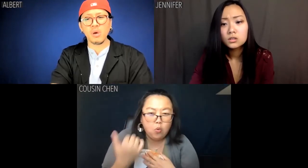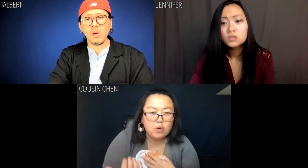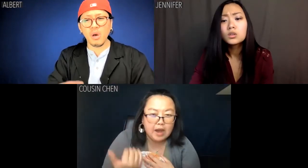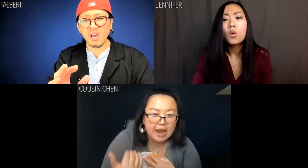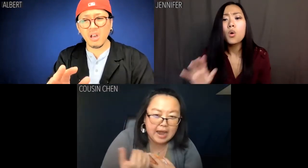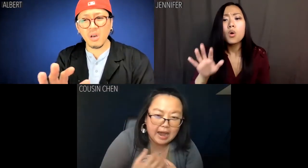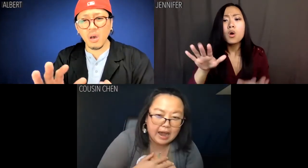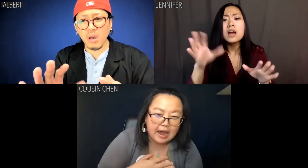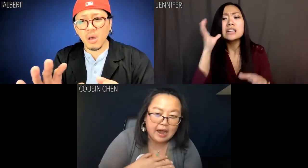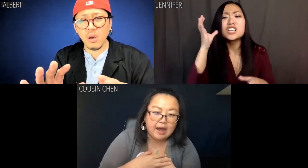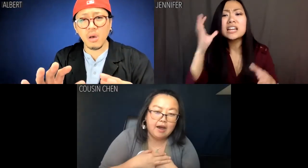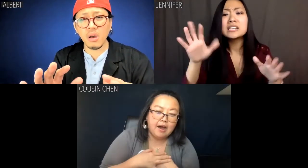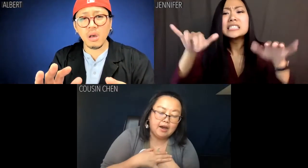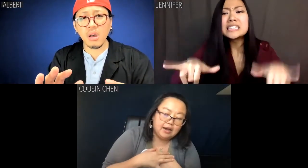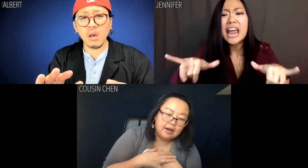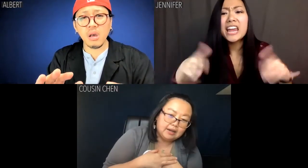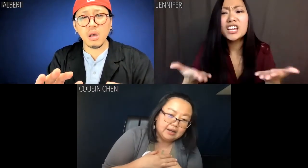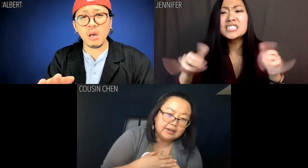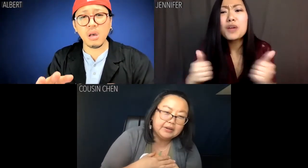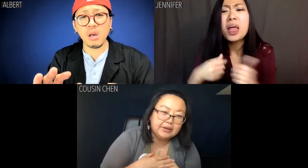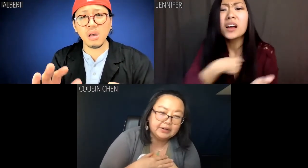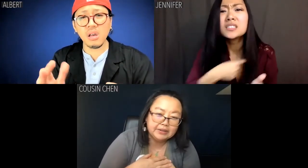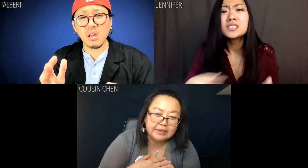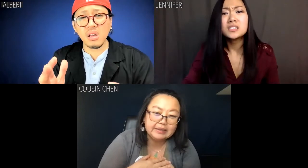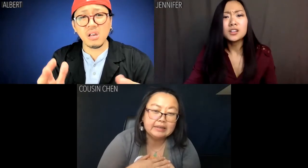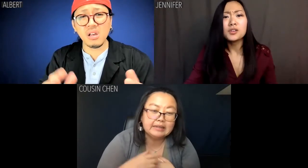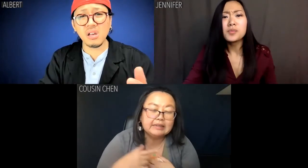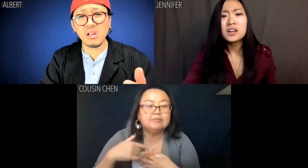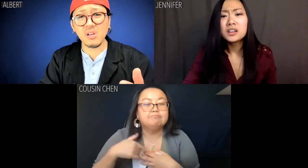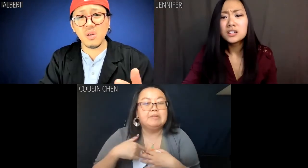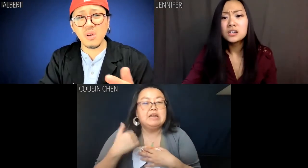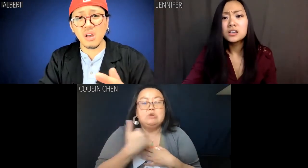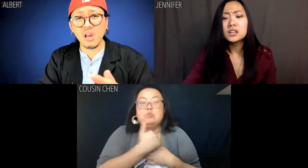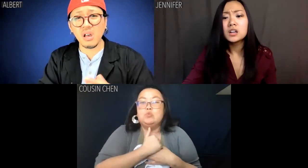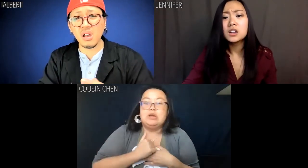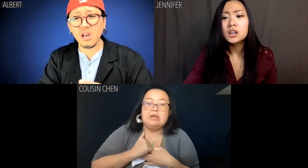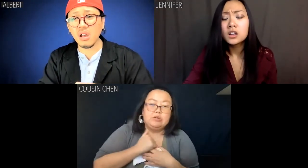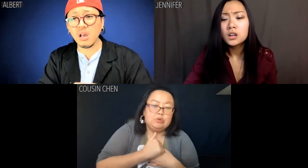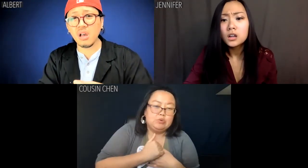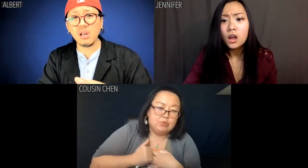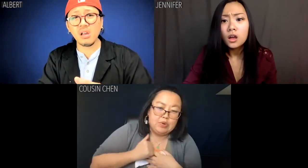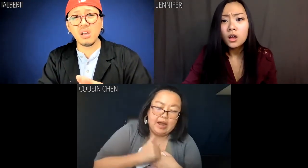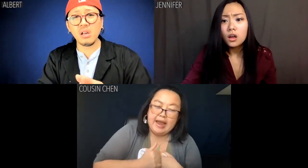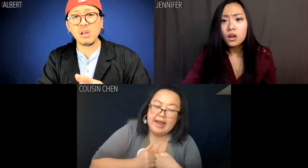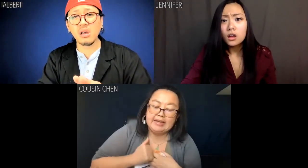So cold .... Jennifer: Cousin Chen. Cousin Chen, no, stay with us. Cousin Chen: I regret ....not finishing ...